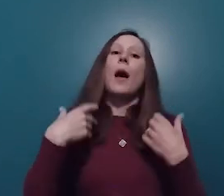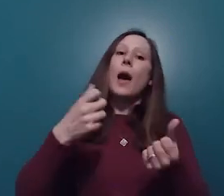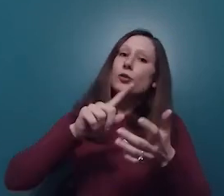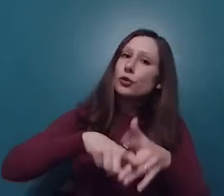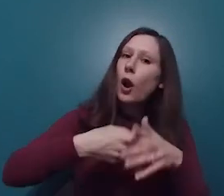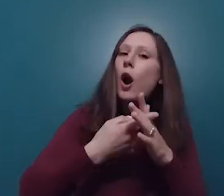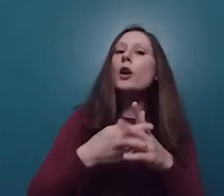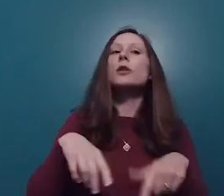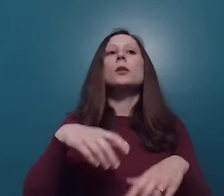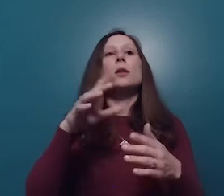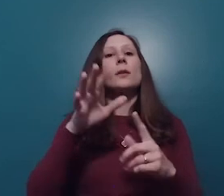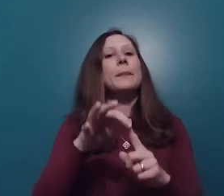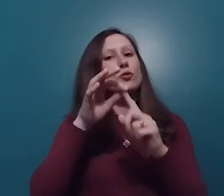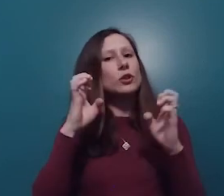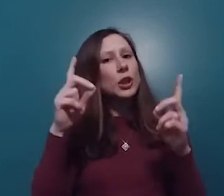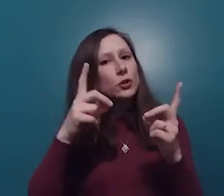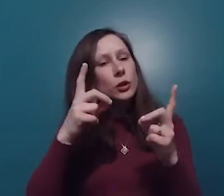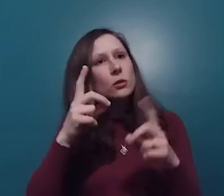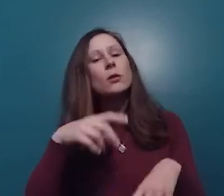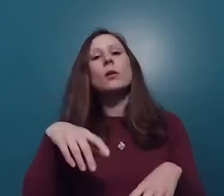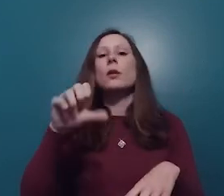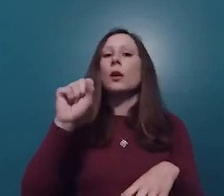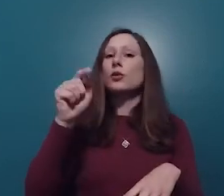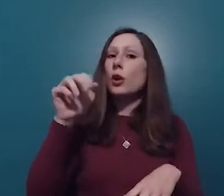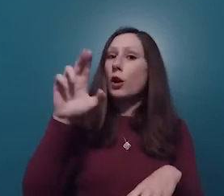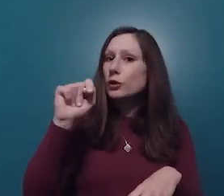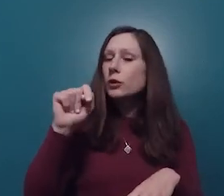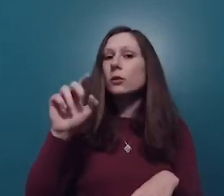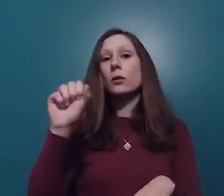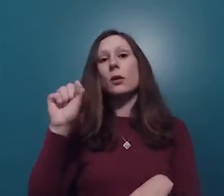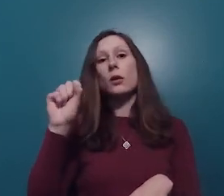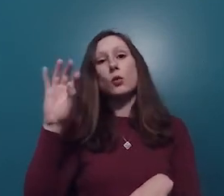like Head Start, Health Centers funding, special education grants, WIC, and much more.